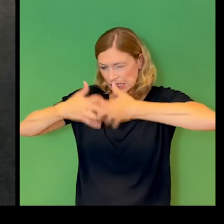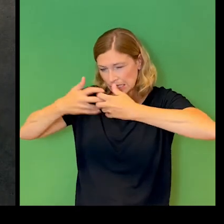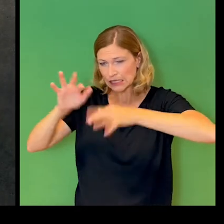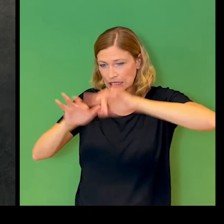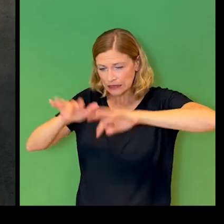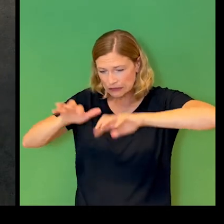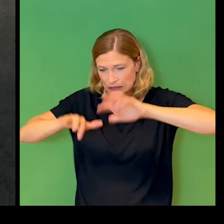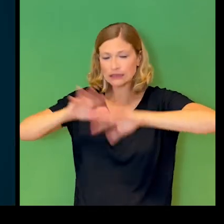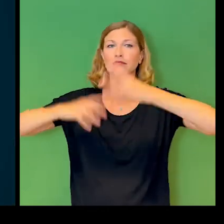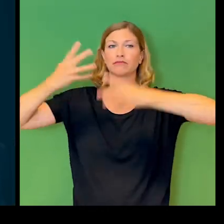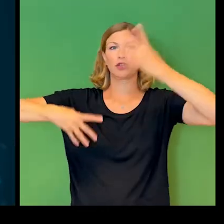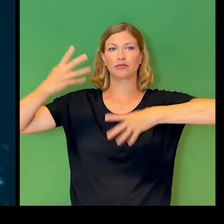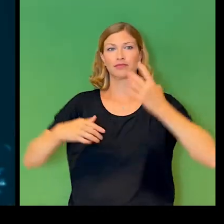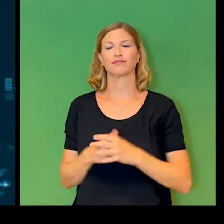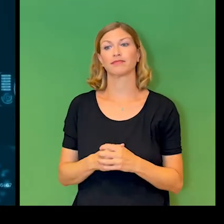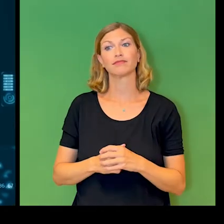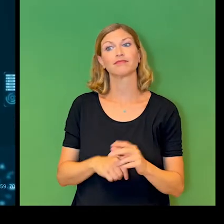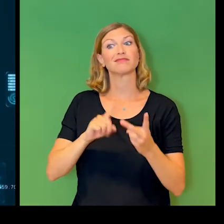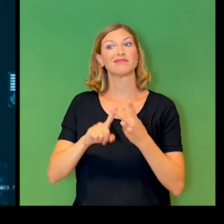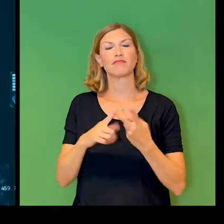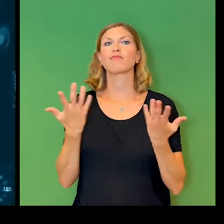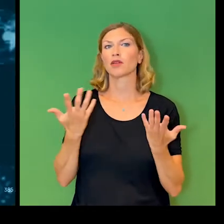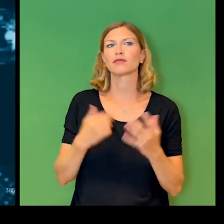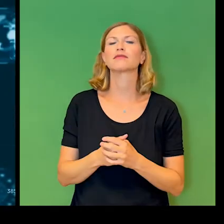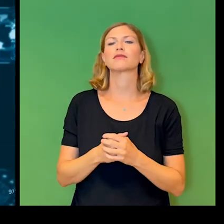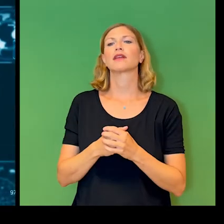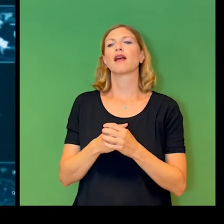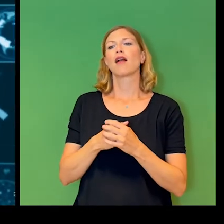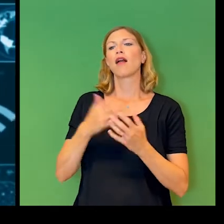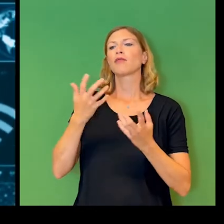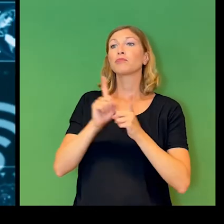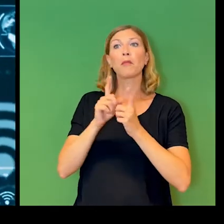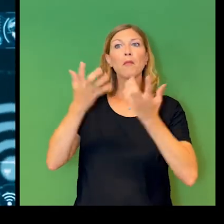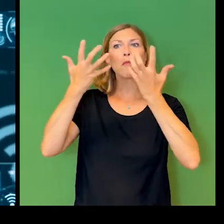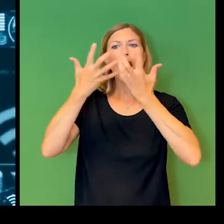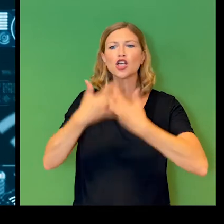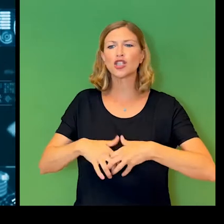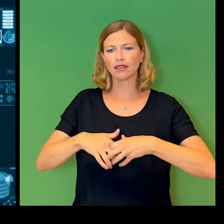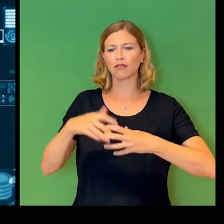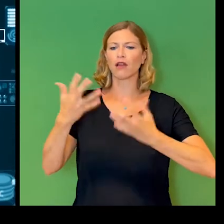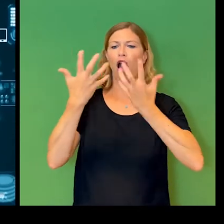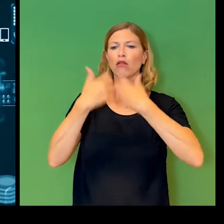One of the other key terms we think about is machine learning. But what is machine learning, really?